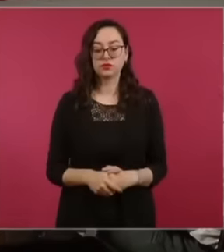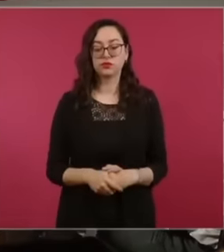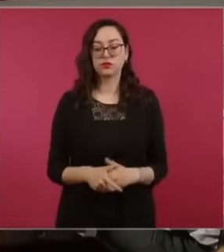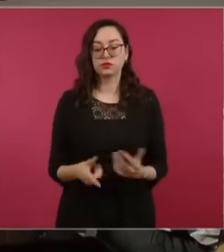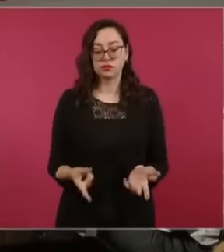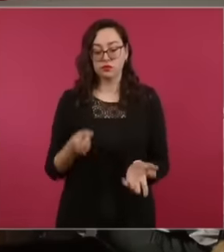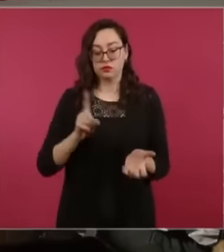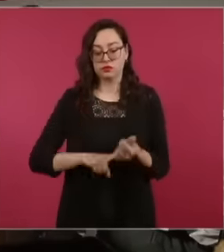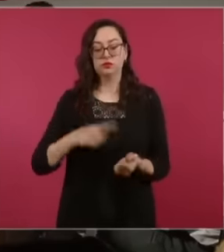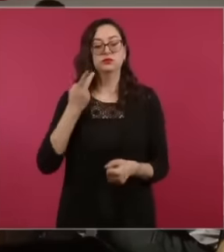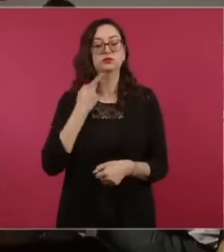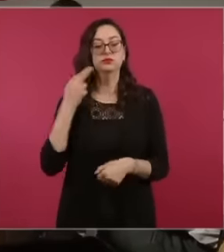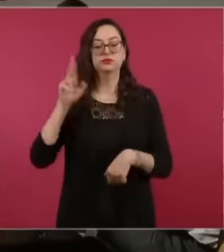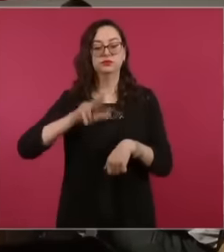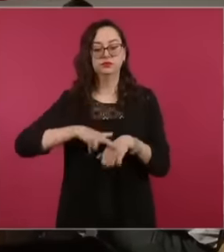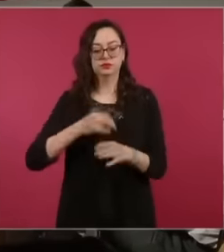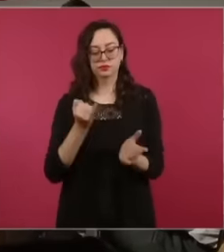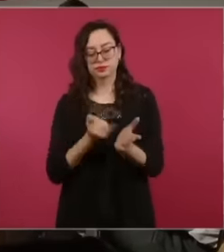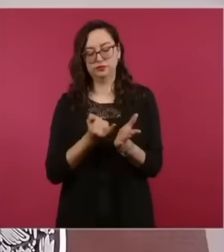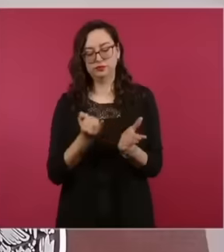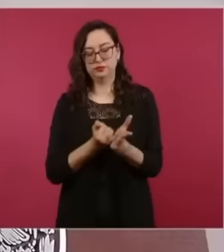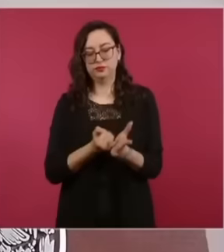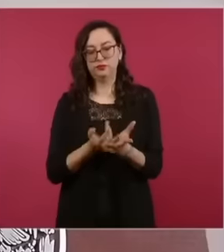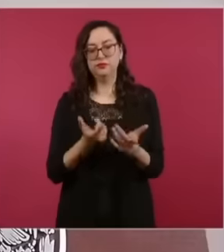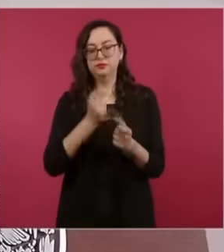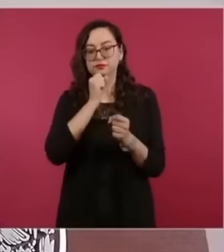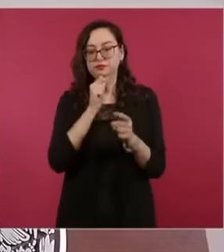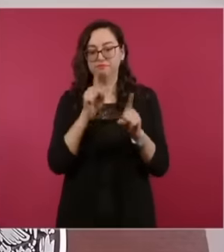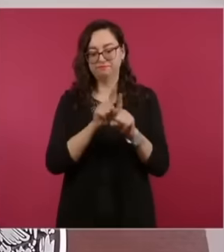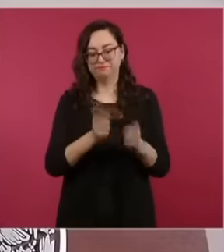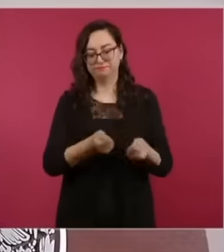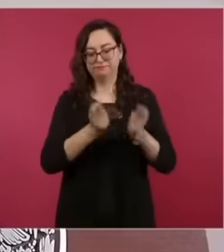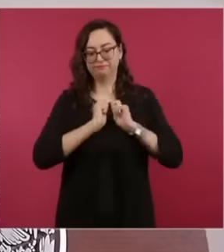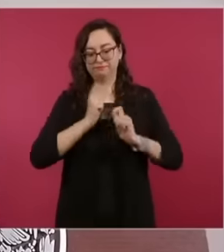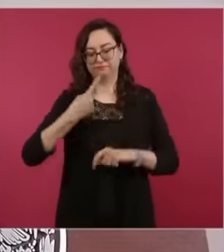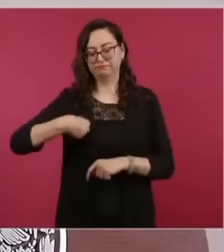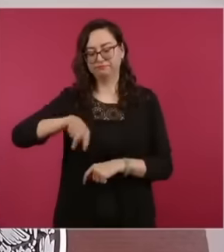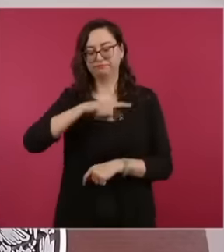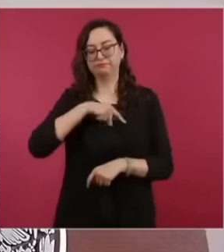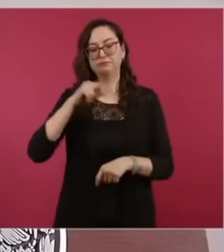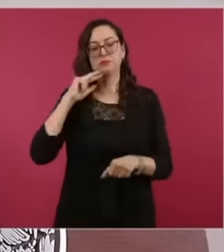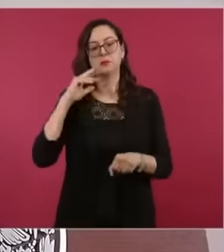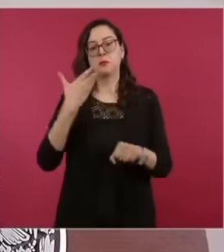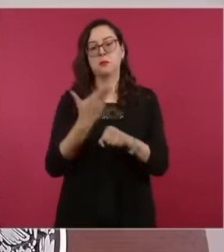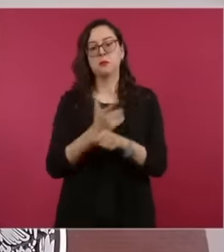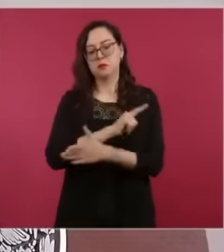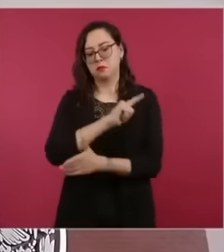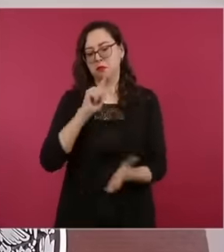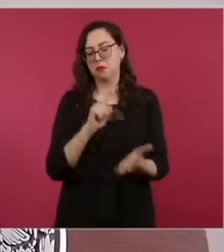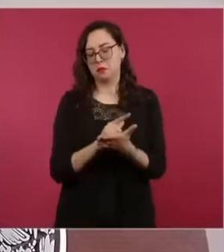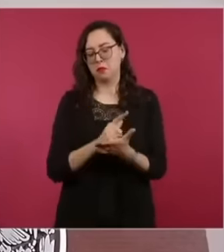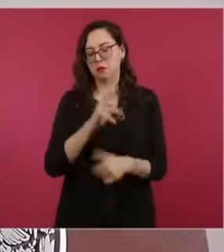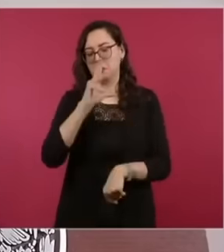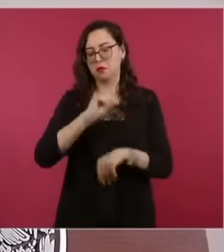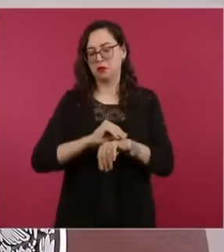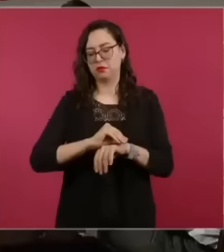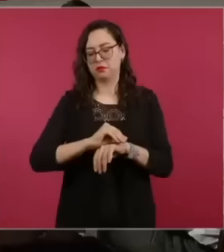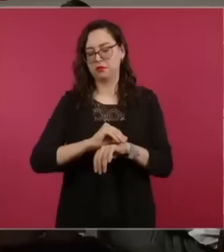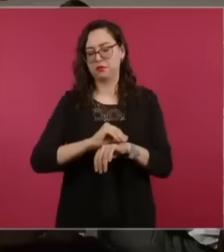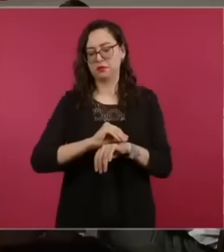the federation and in the field of the legal and technical powers that This instance of the